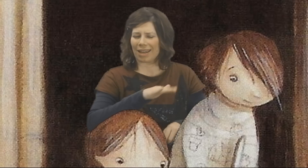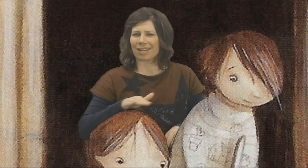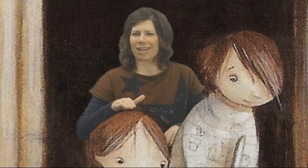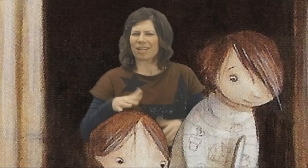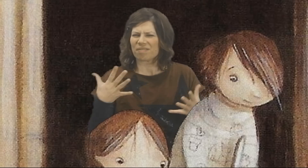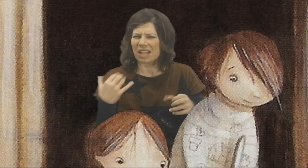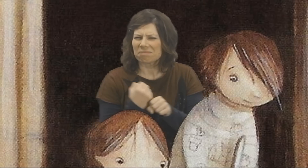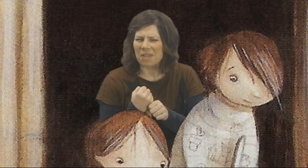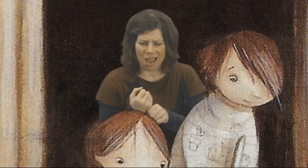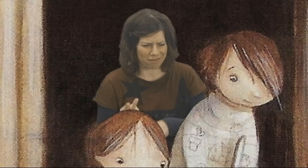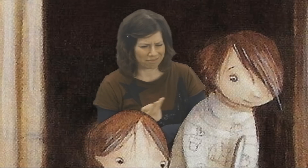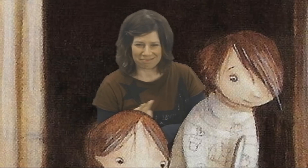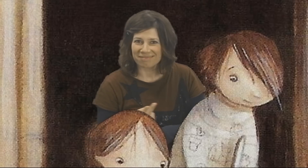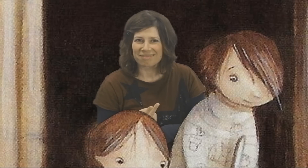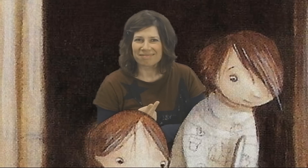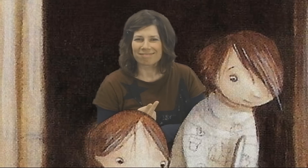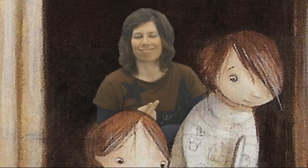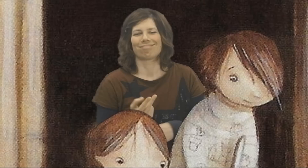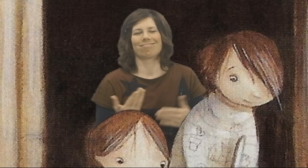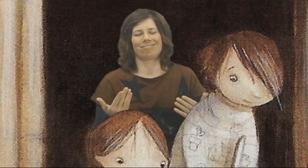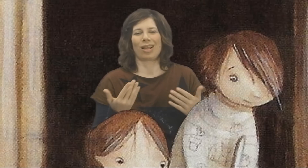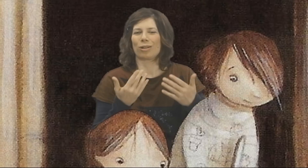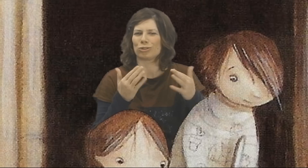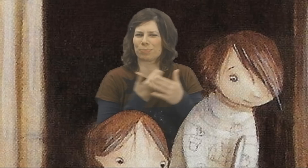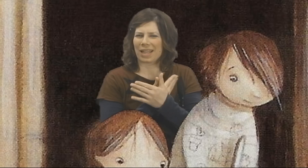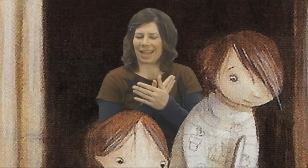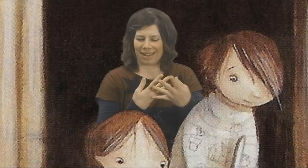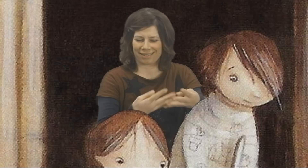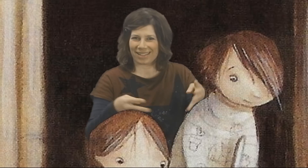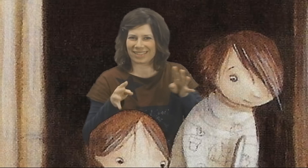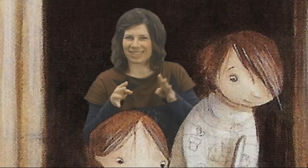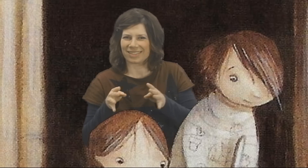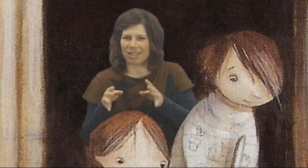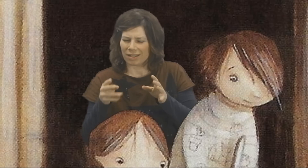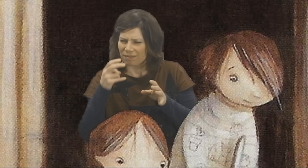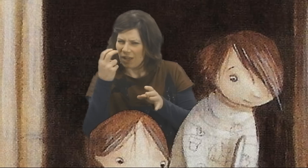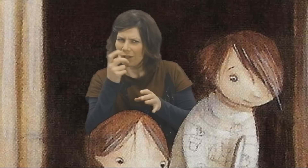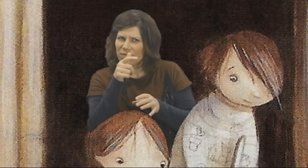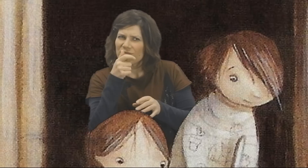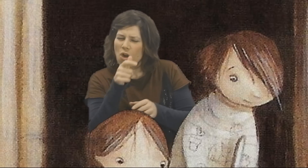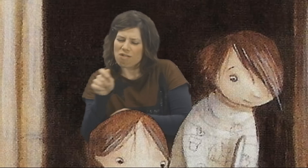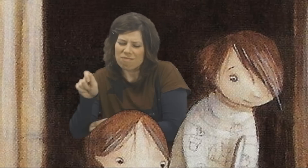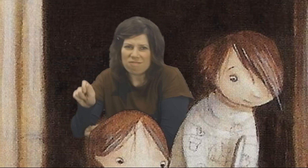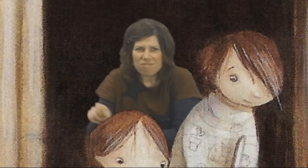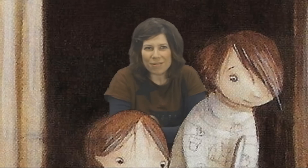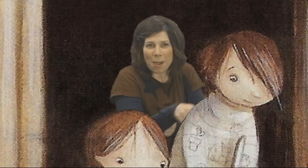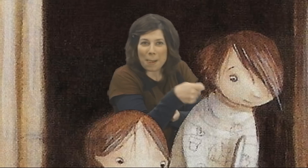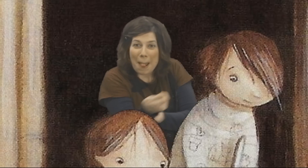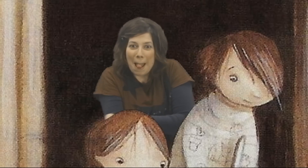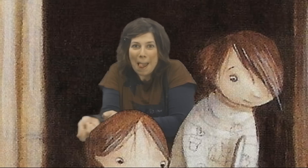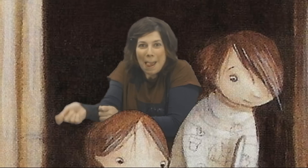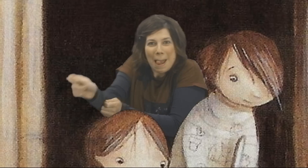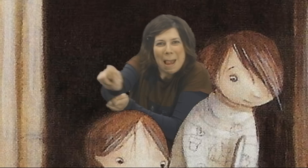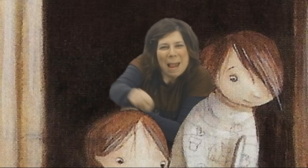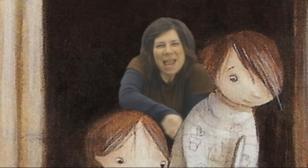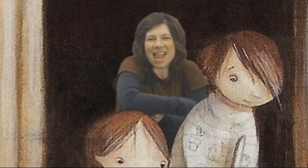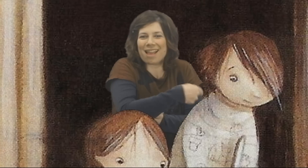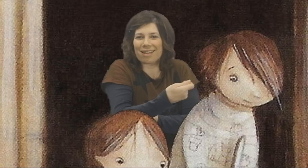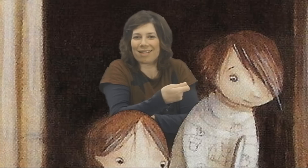Children rush to get their butterfly nets.